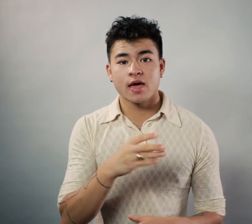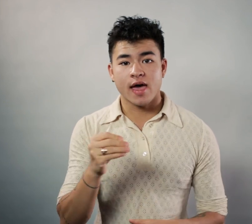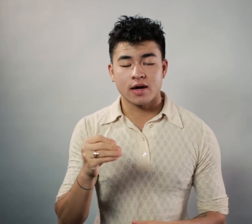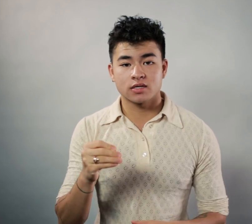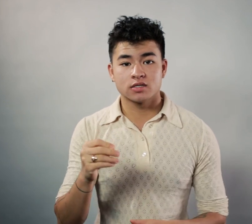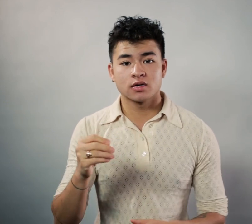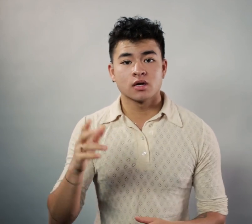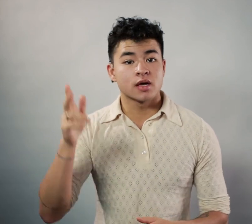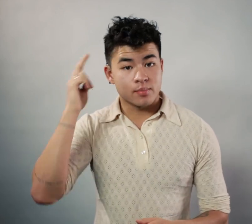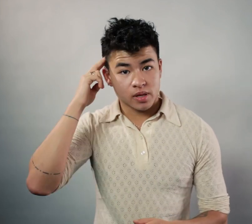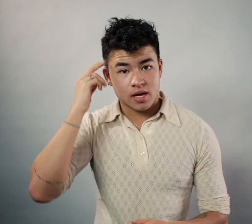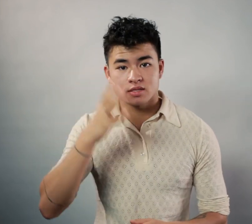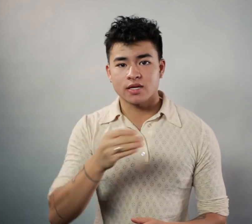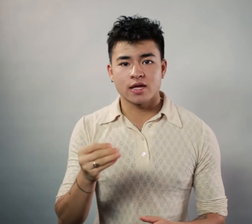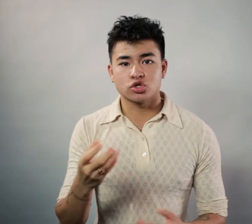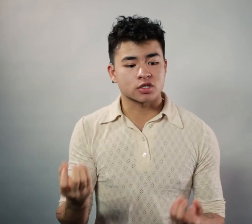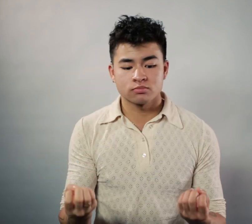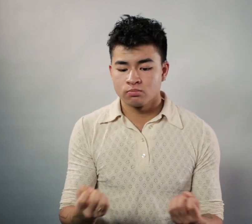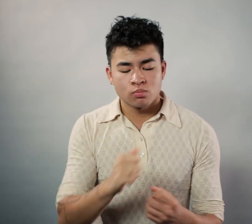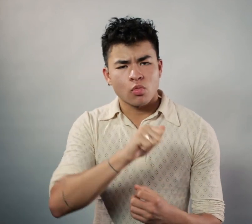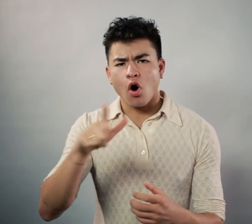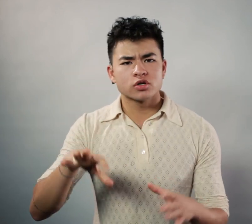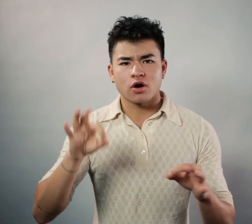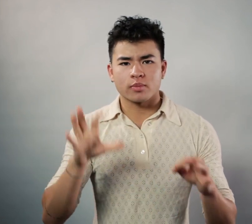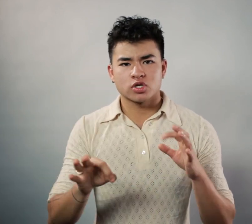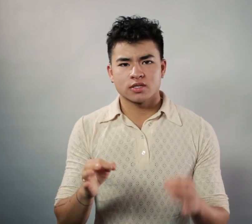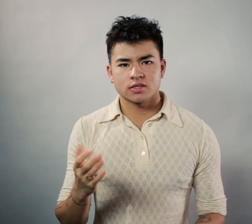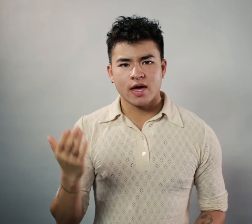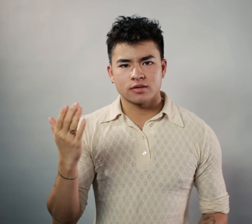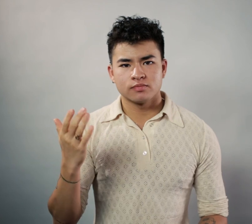and implants and just all your options.